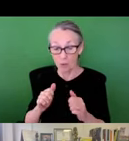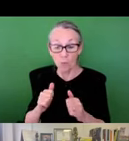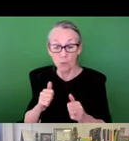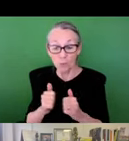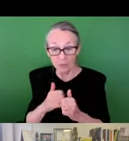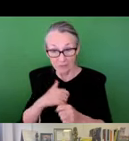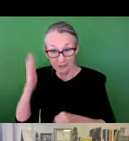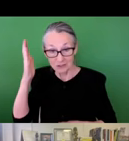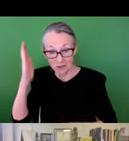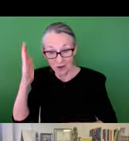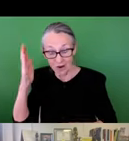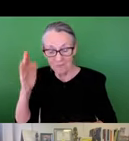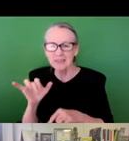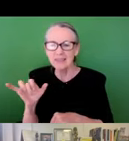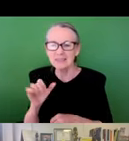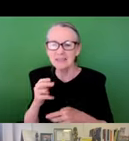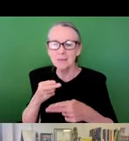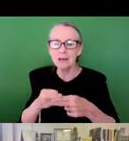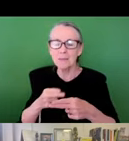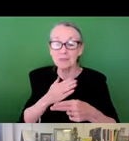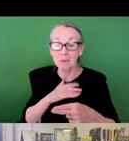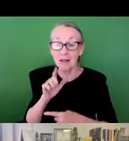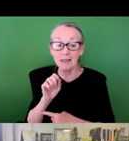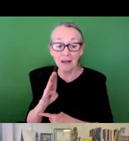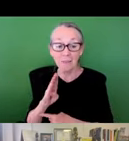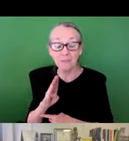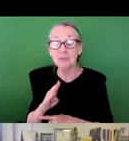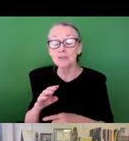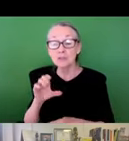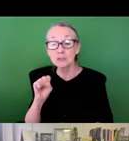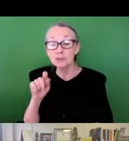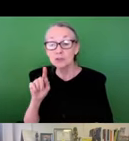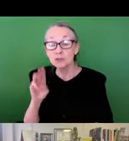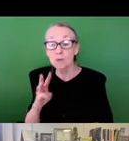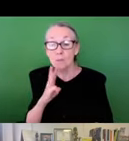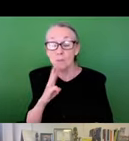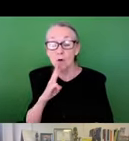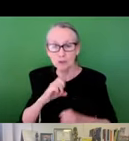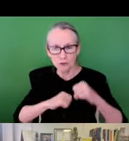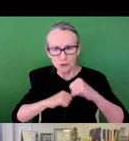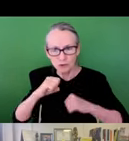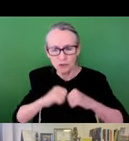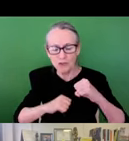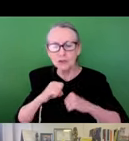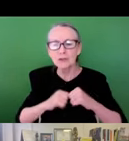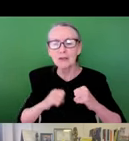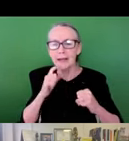As an environmental planner with this talk by the same name of my lab,